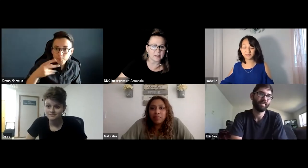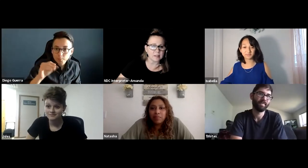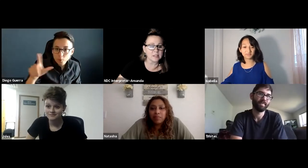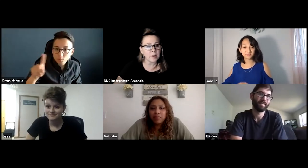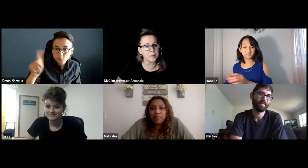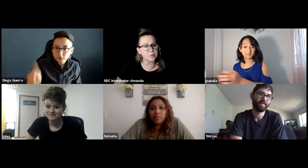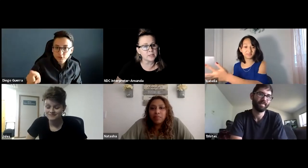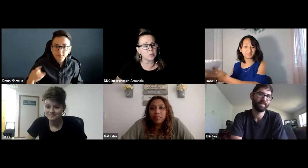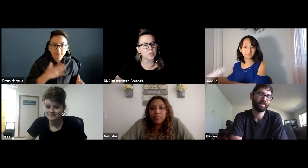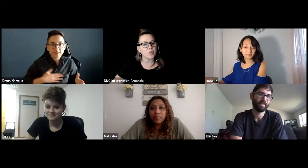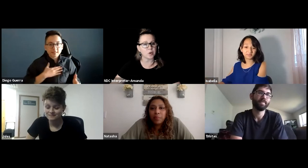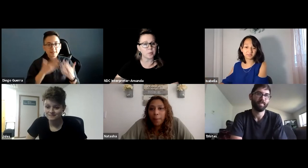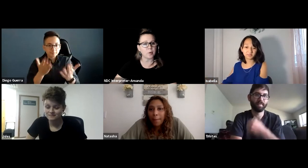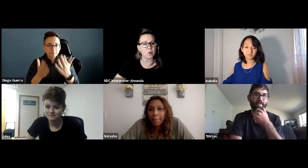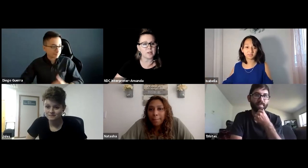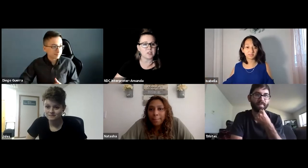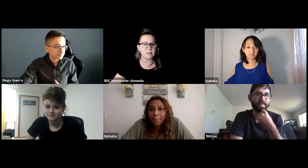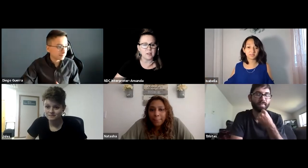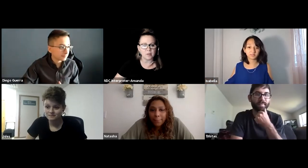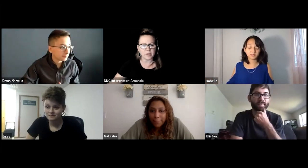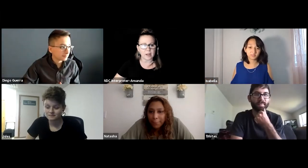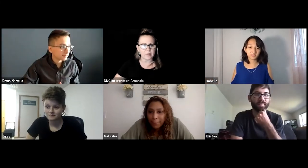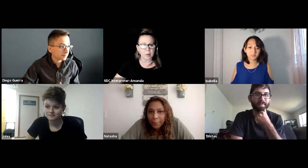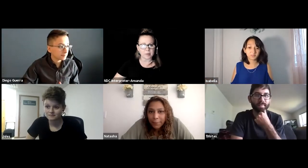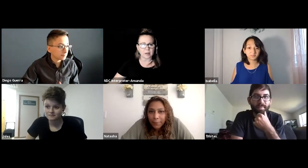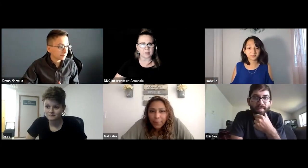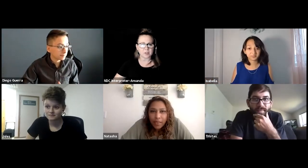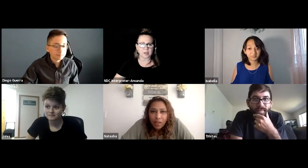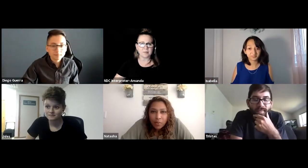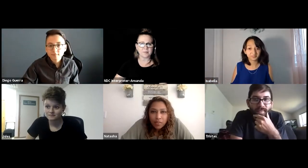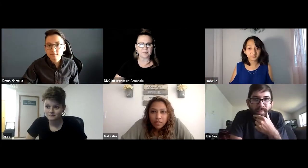Let's go ahead and proceed with our third poll question. If we could have that populated onscreen.